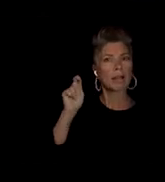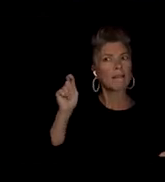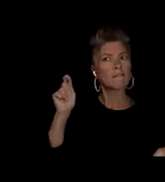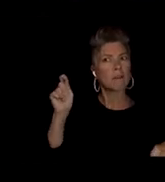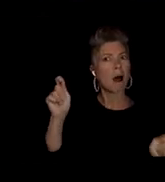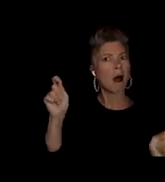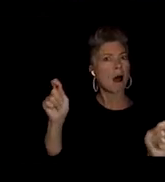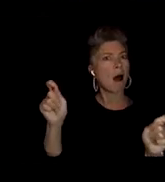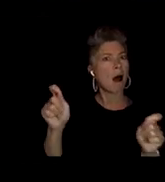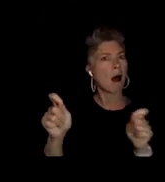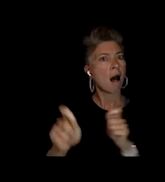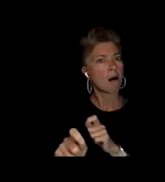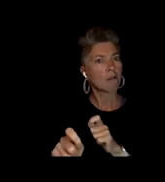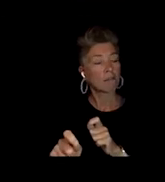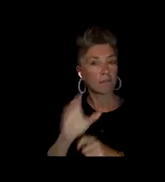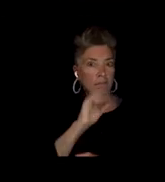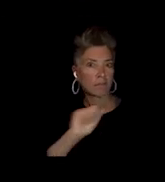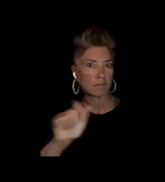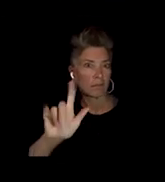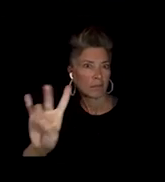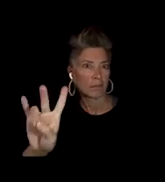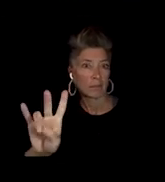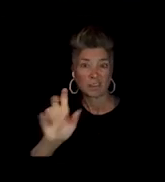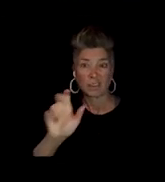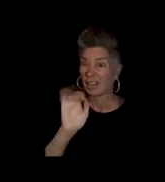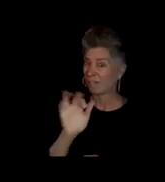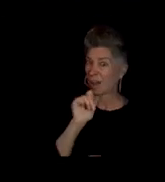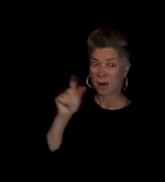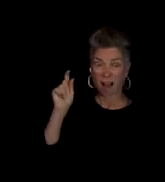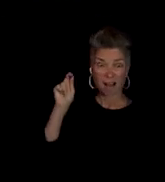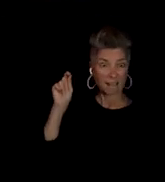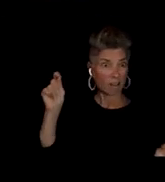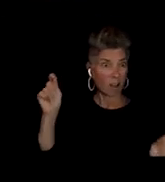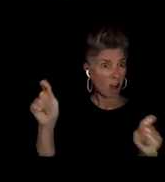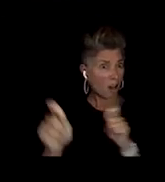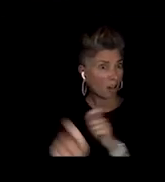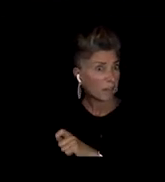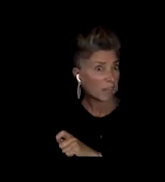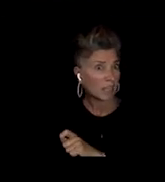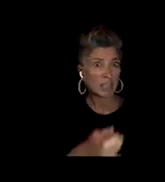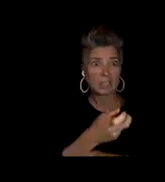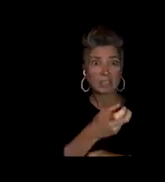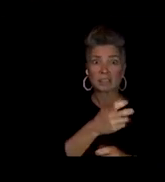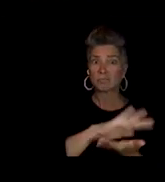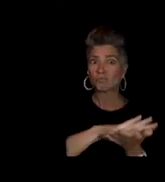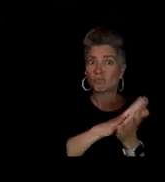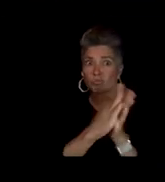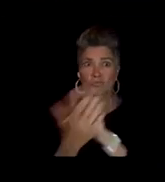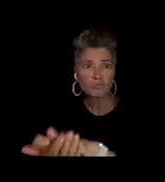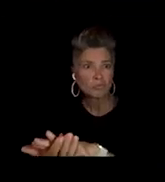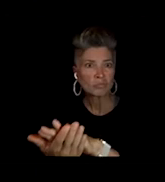cause if I'm not evolving for the same reasons and I'm still liking things that I liked when I was, 10 years ago. That's problematic.